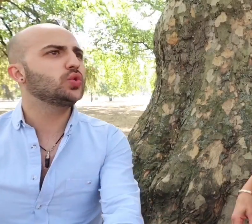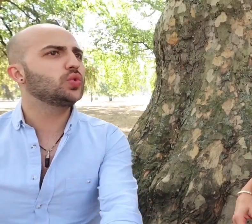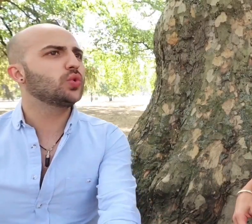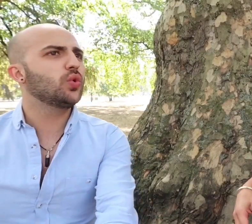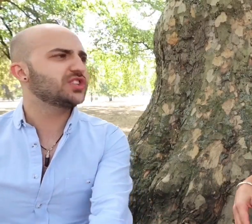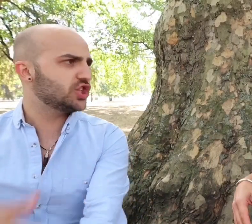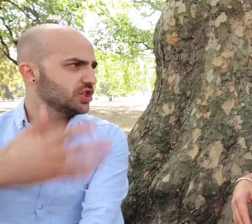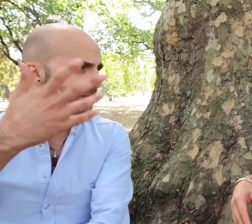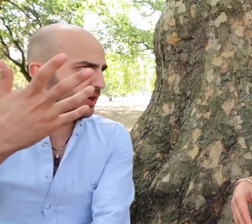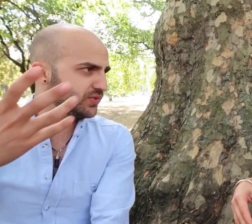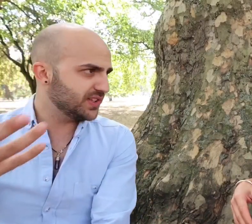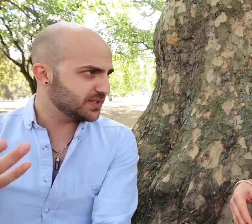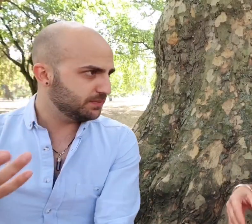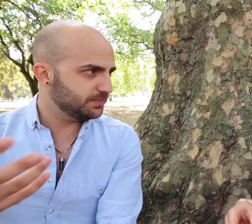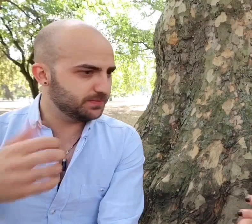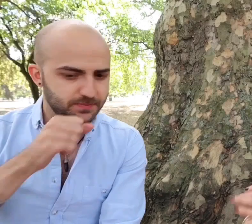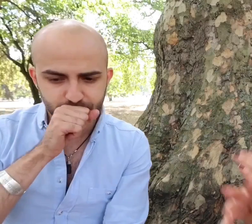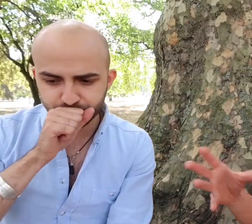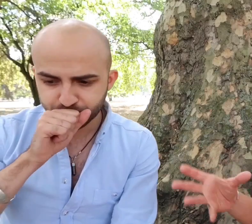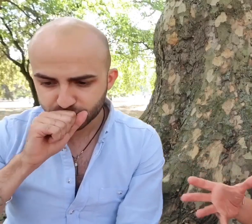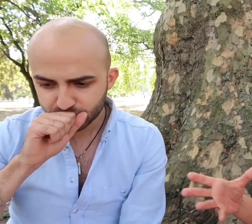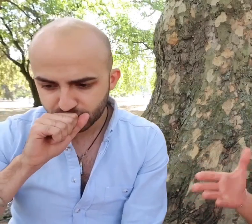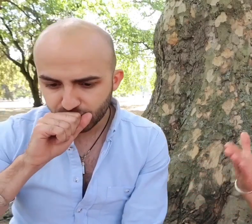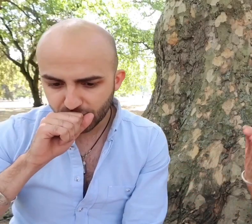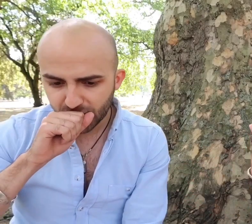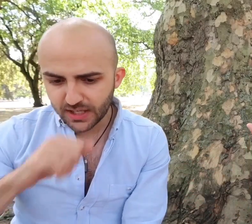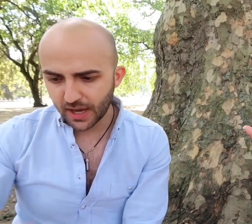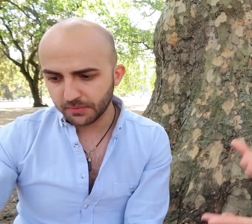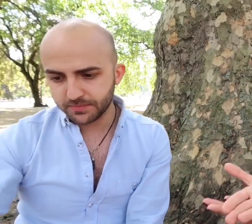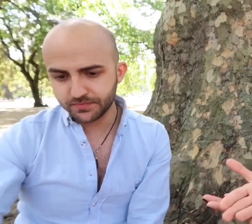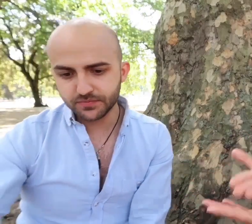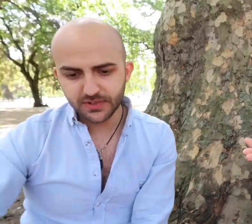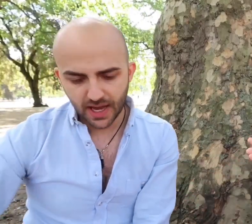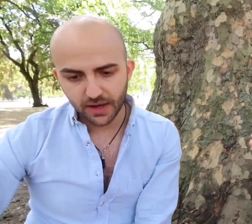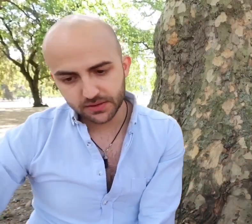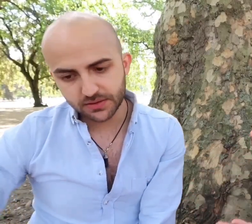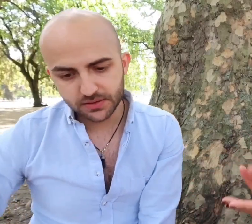auditions are posted, it's like the go-to place for a casting directors or